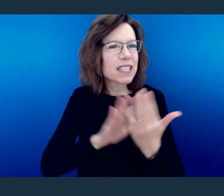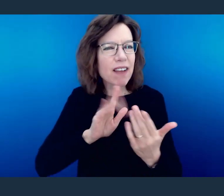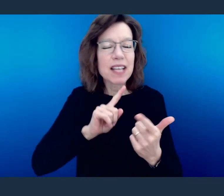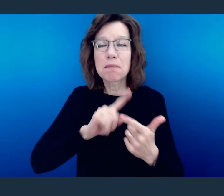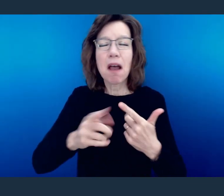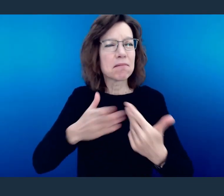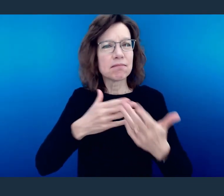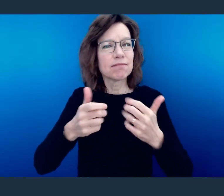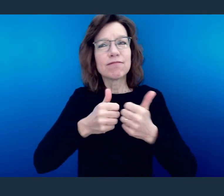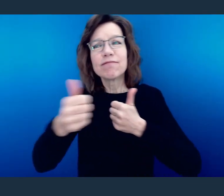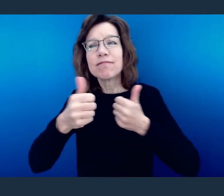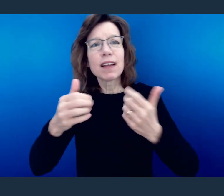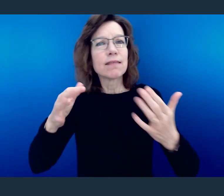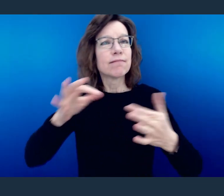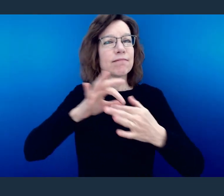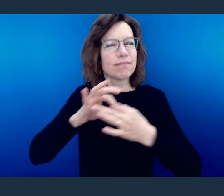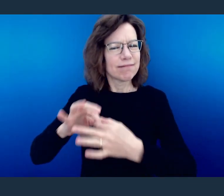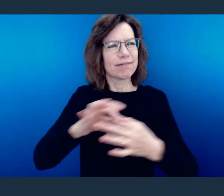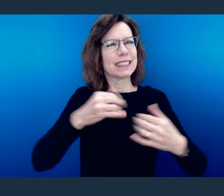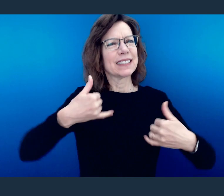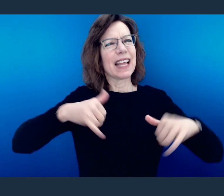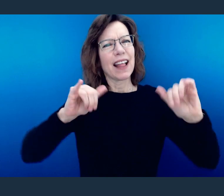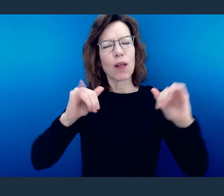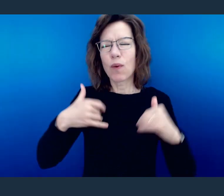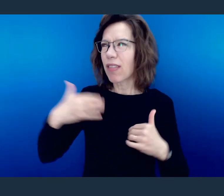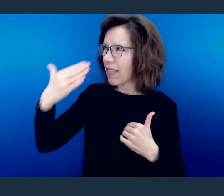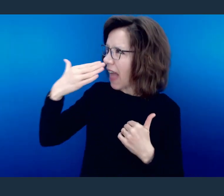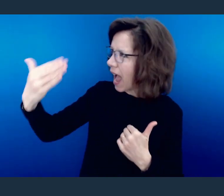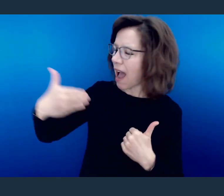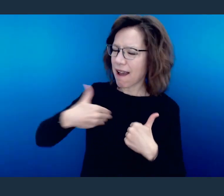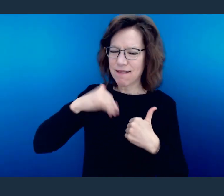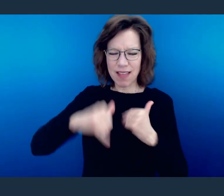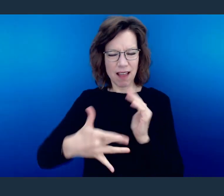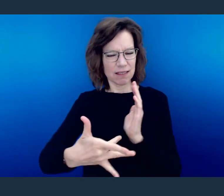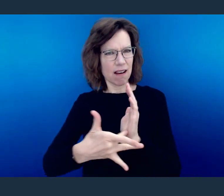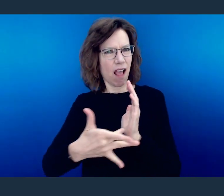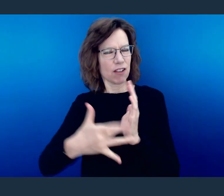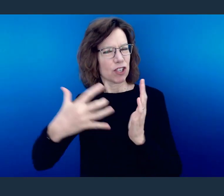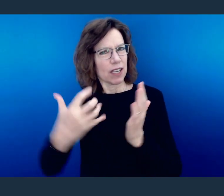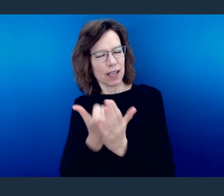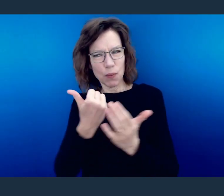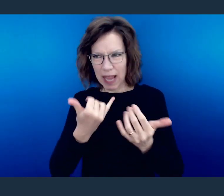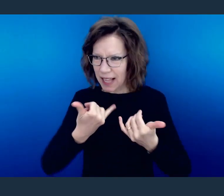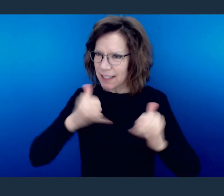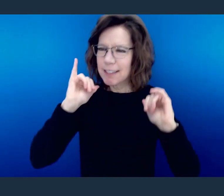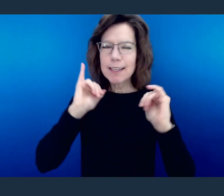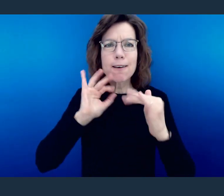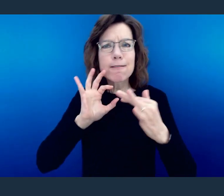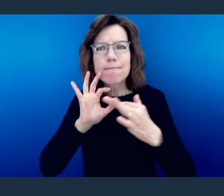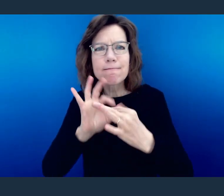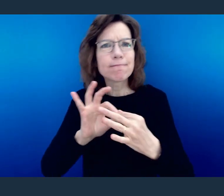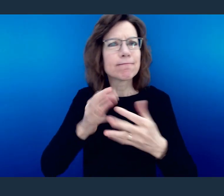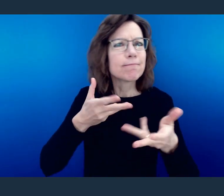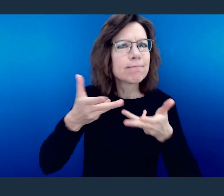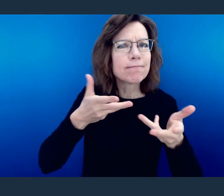Lord, what a blessing it is to have technology to use for us to stay connected as a church